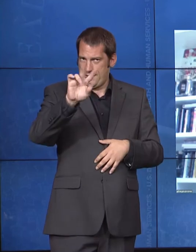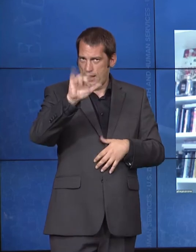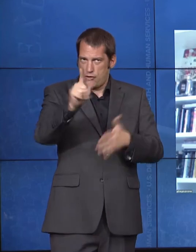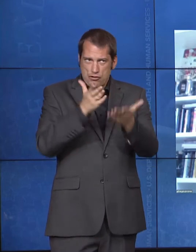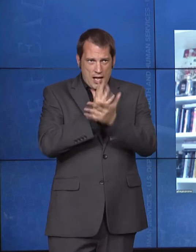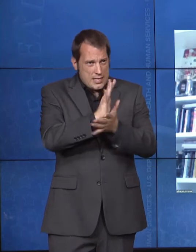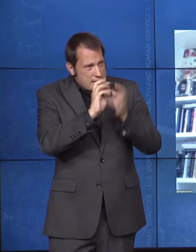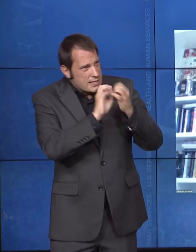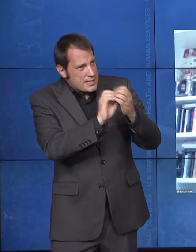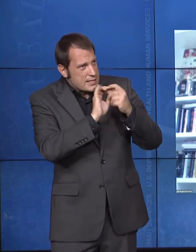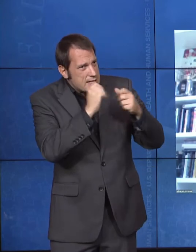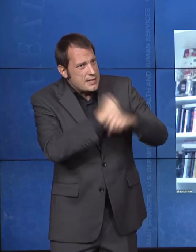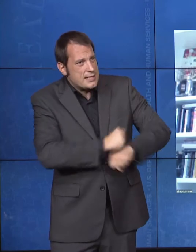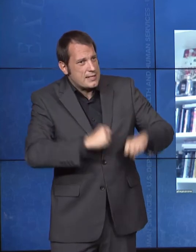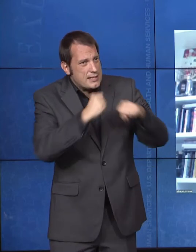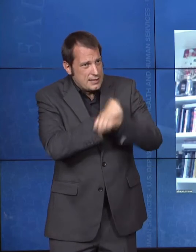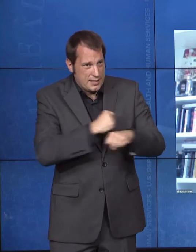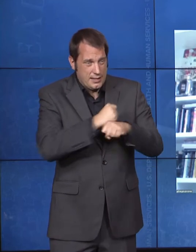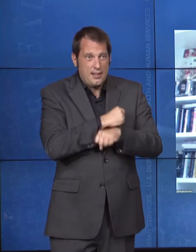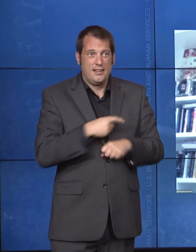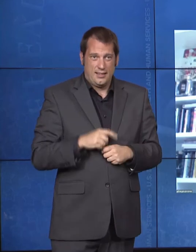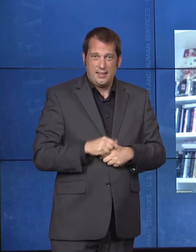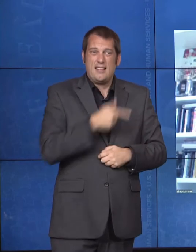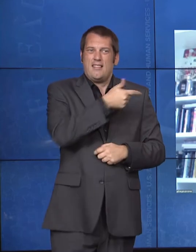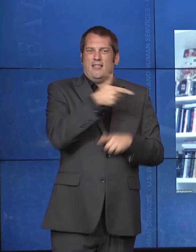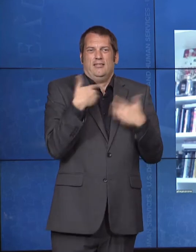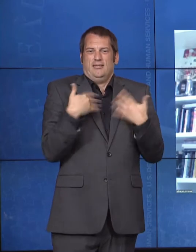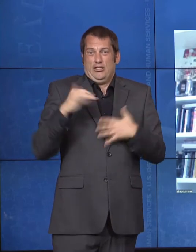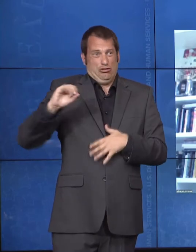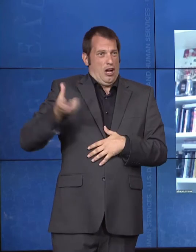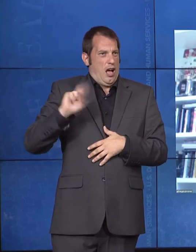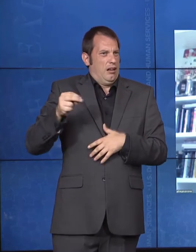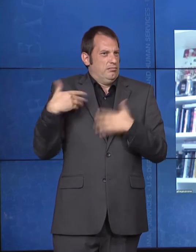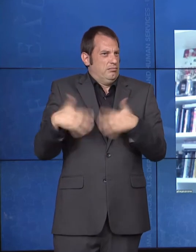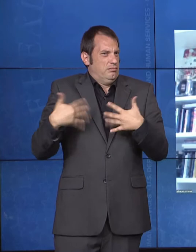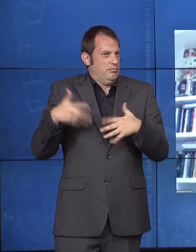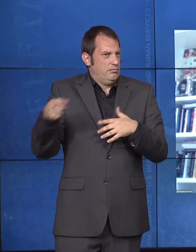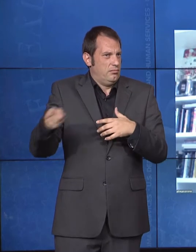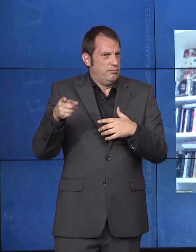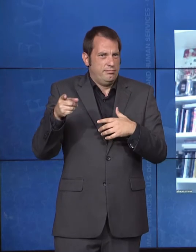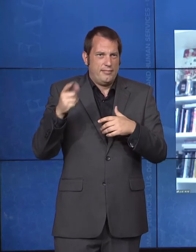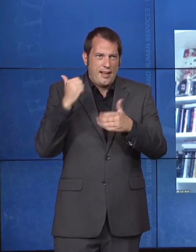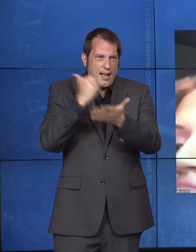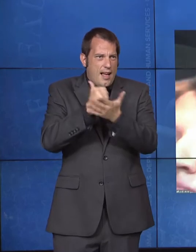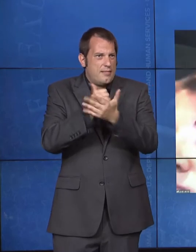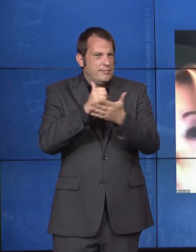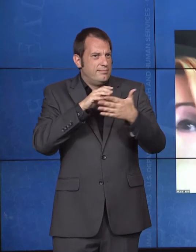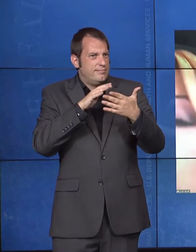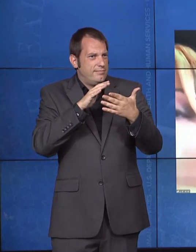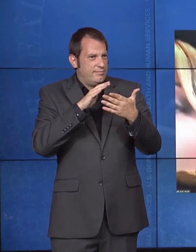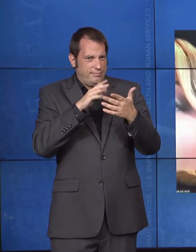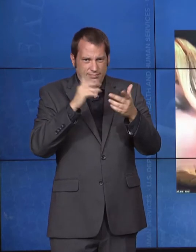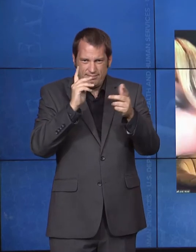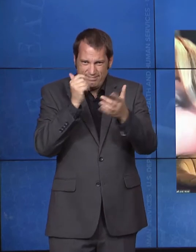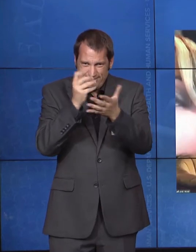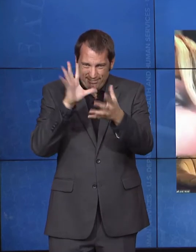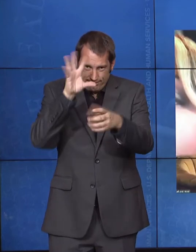and the approach for making sure that nobody was excluded particularly in places of public